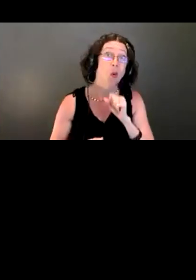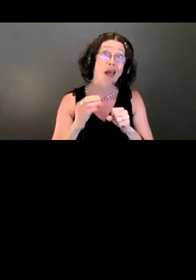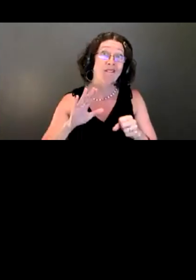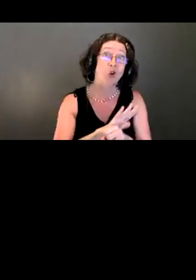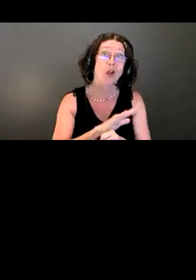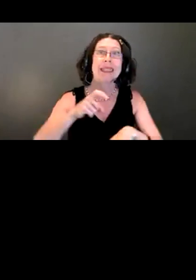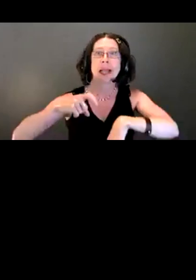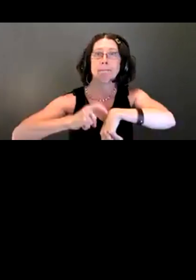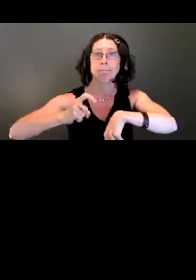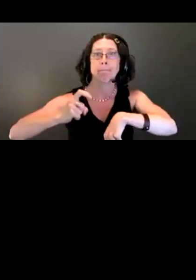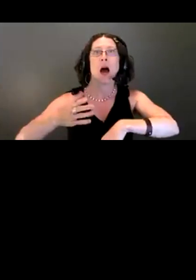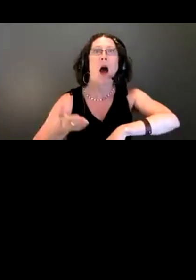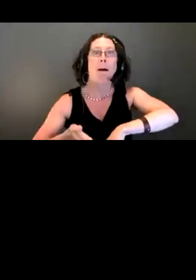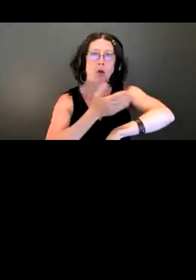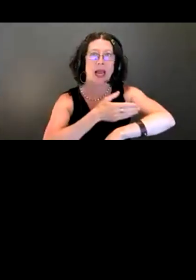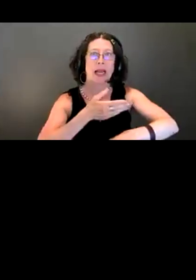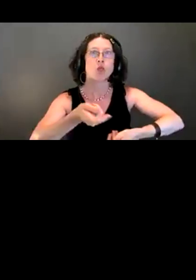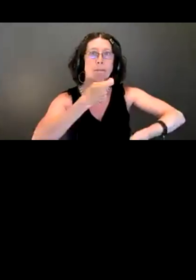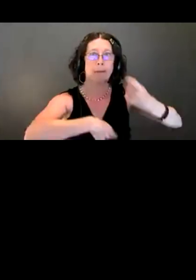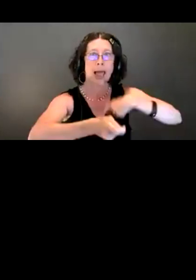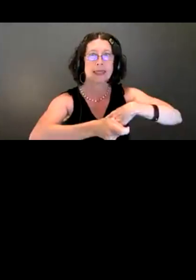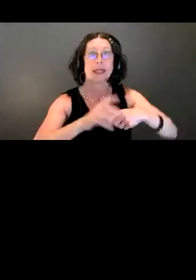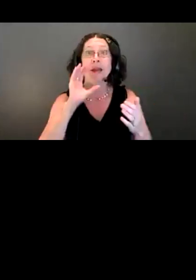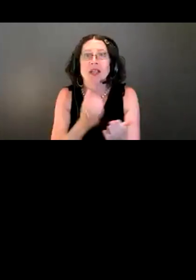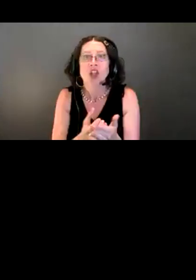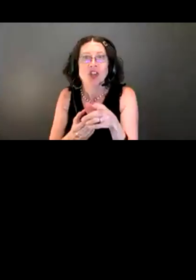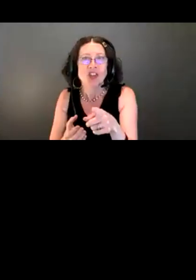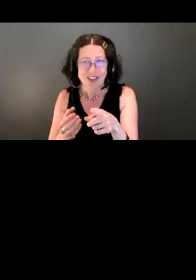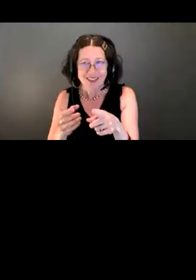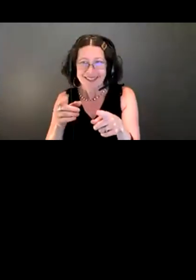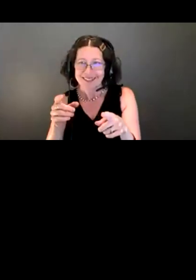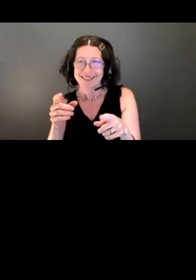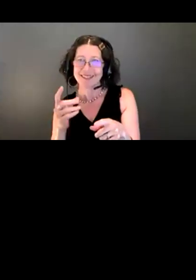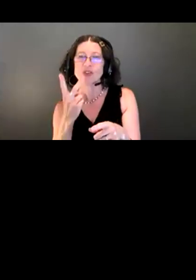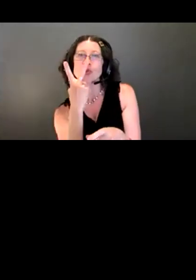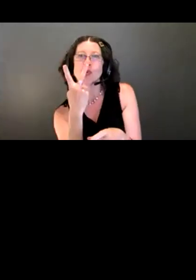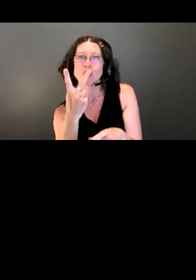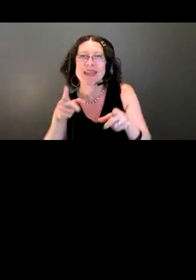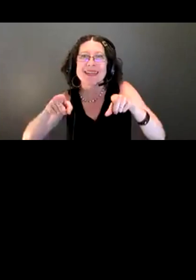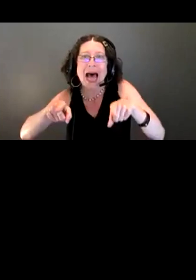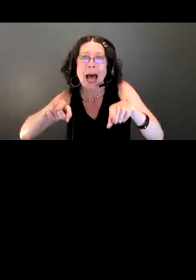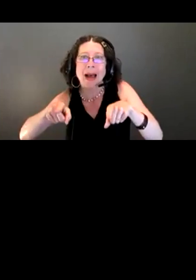So in this image, as I said, it's a side-by-side image. On the left, you see these buildings.